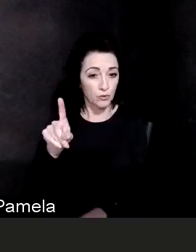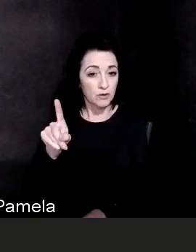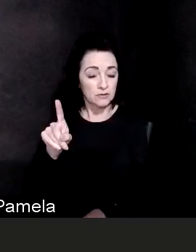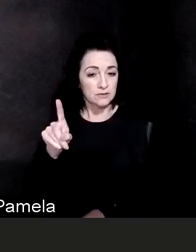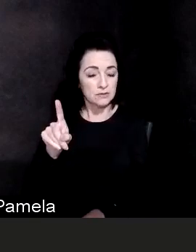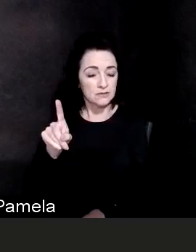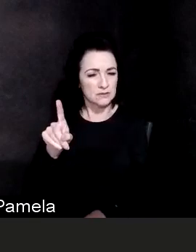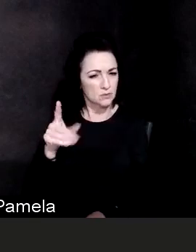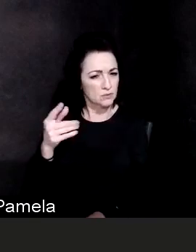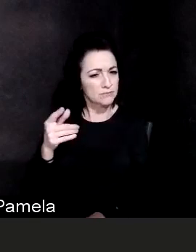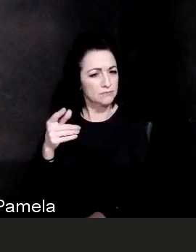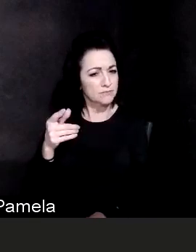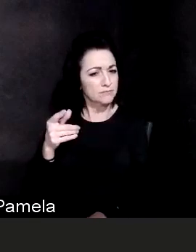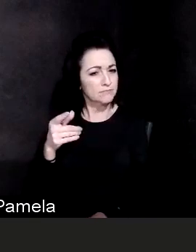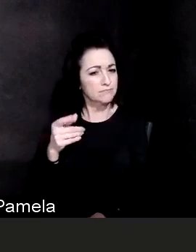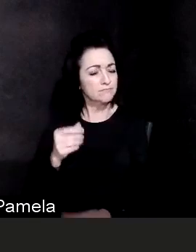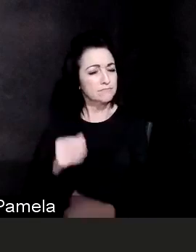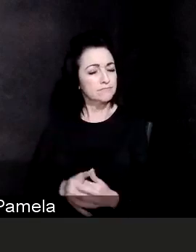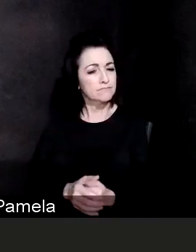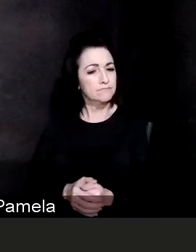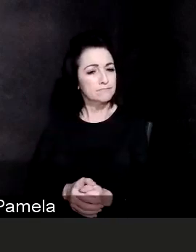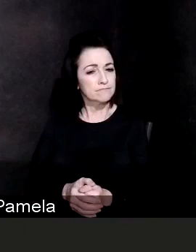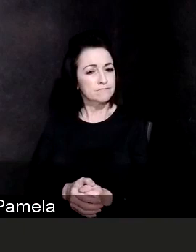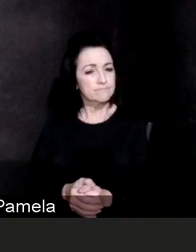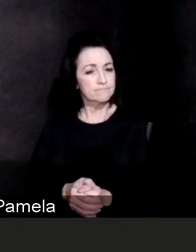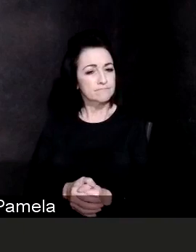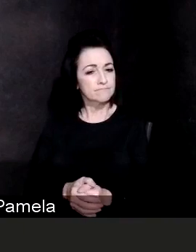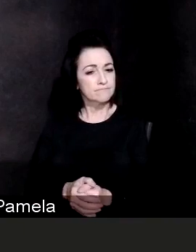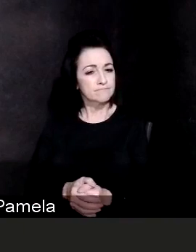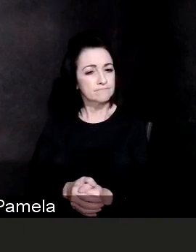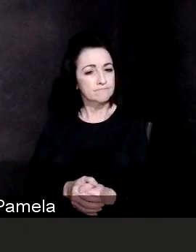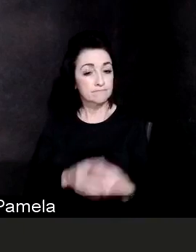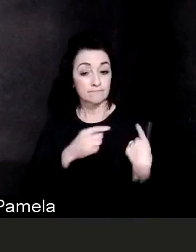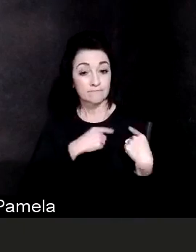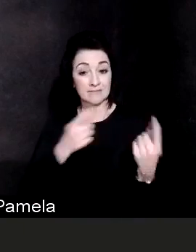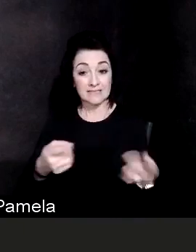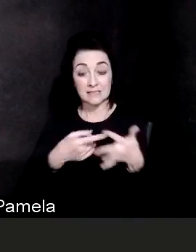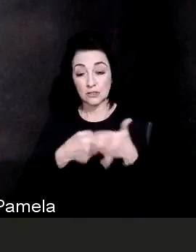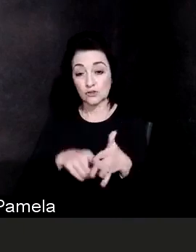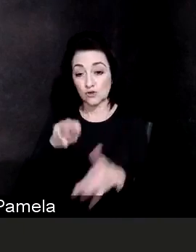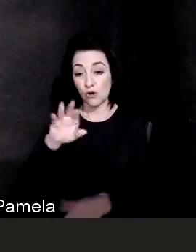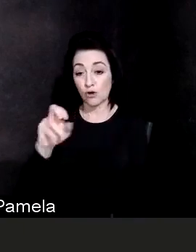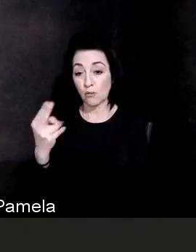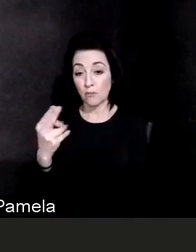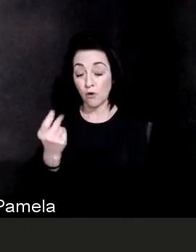is in the range of the highest numbers we've seen since the start of the pandemic, when it comes to the number